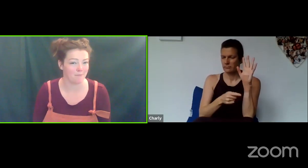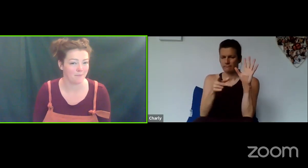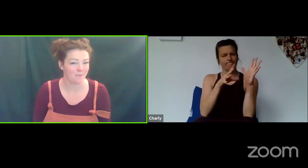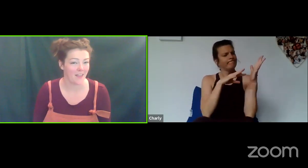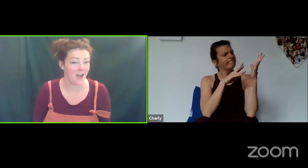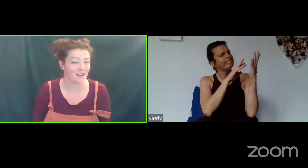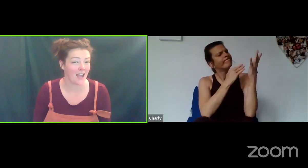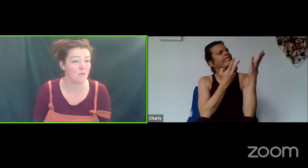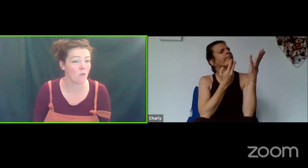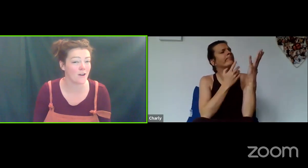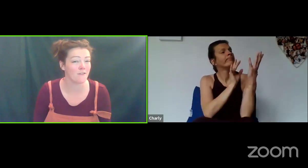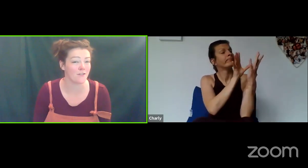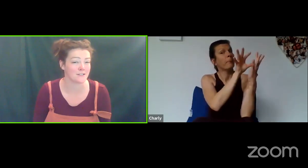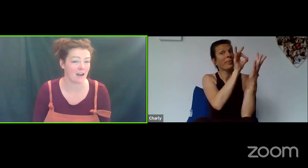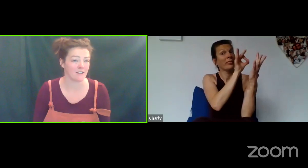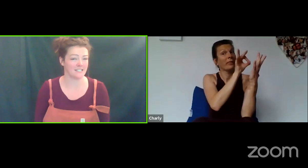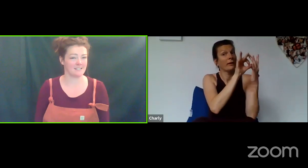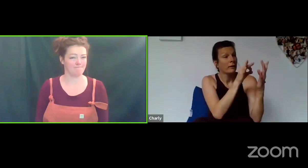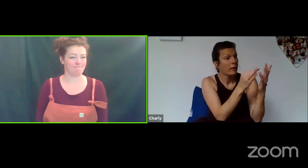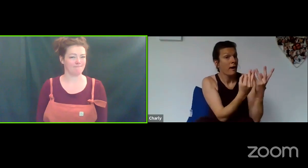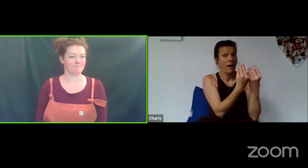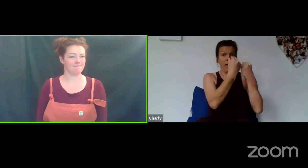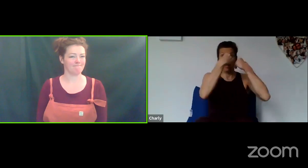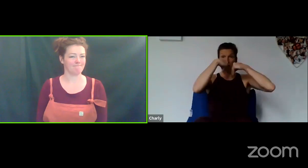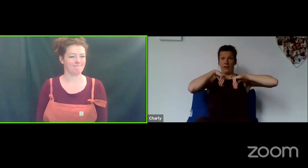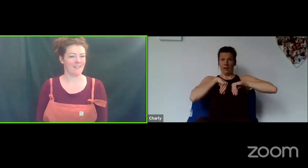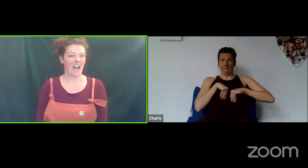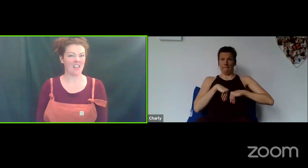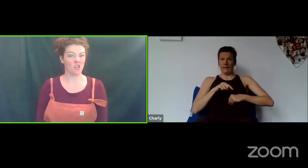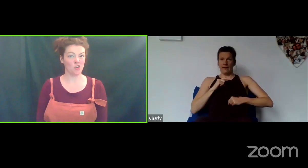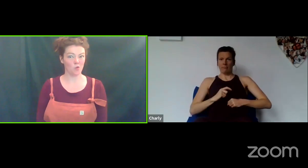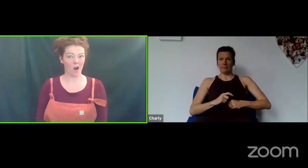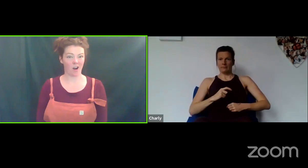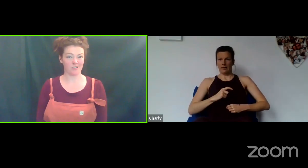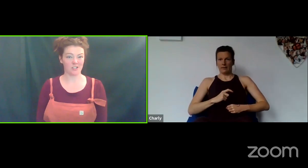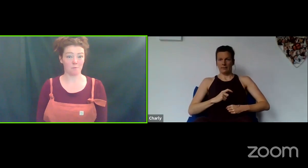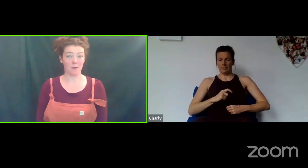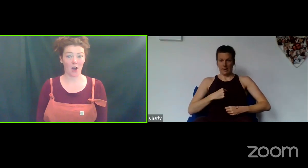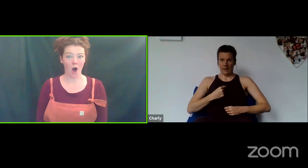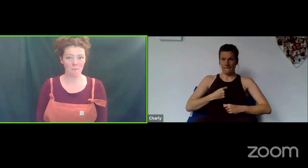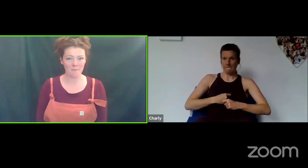OK? One of those characters and you are going to become that